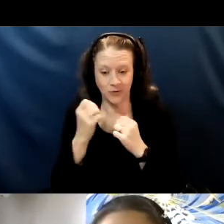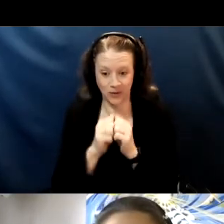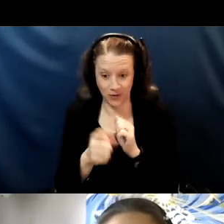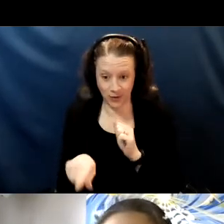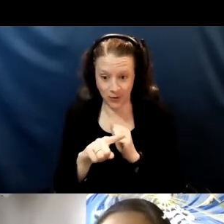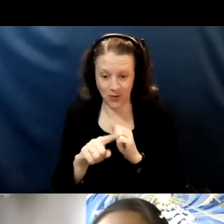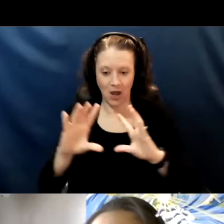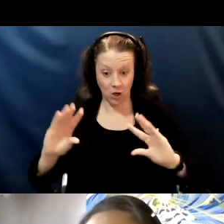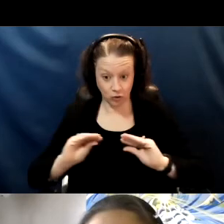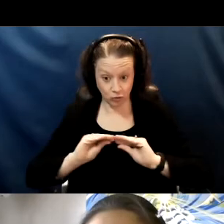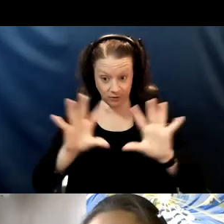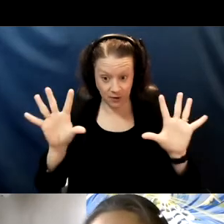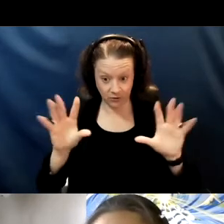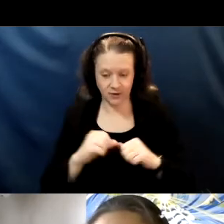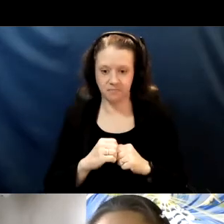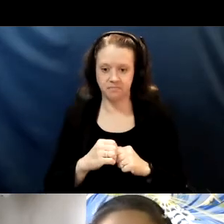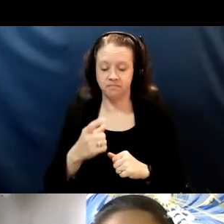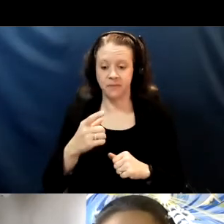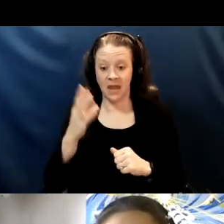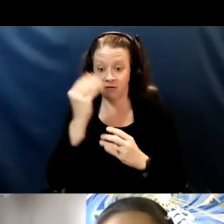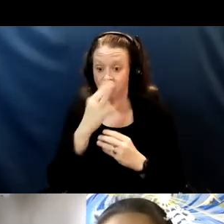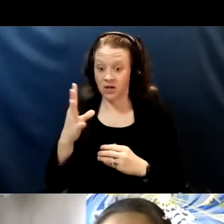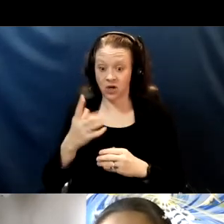I will not be holding information back.